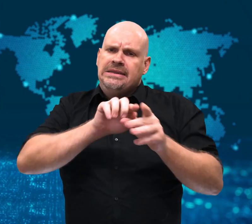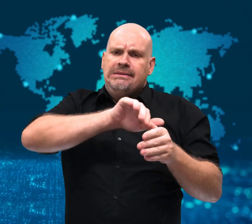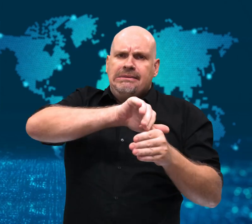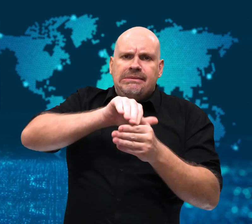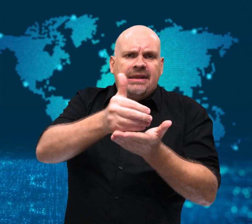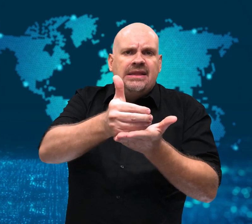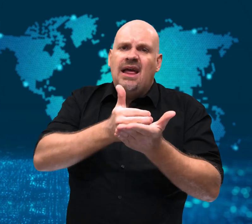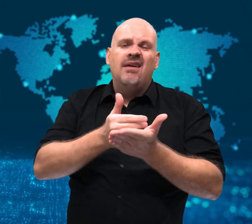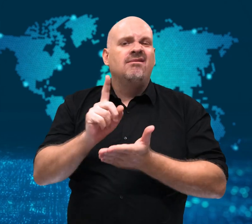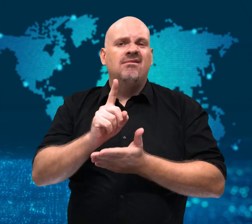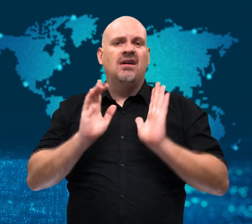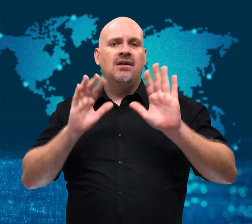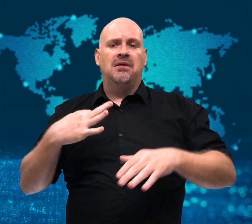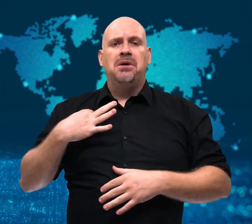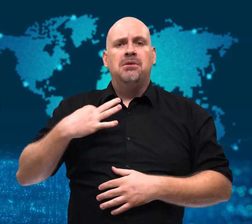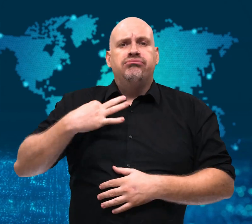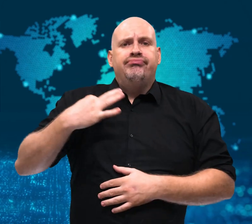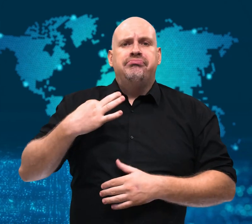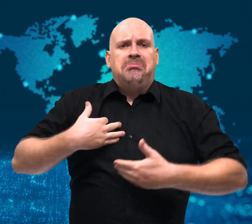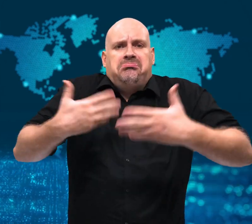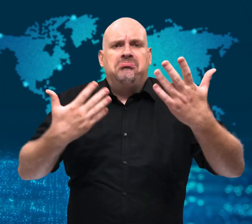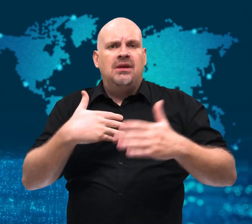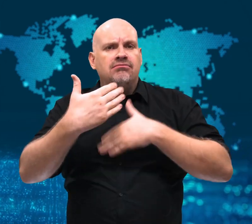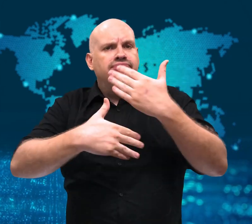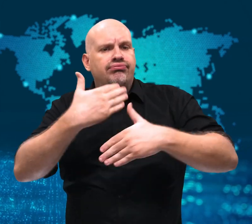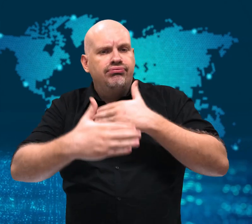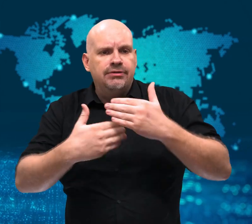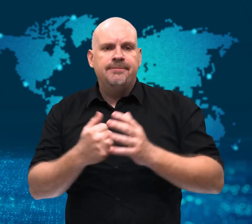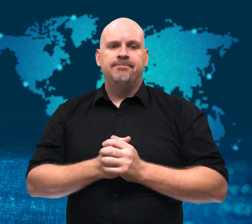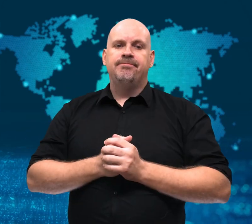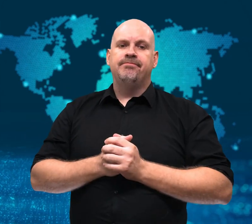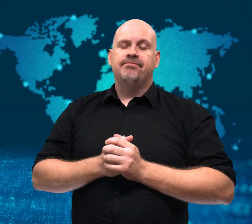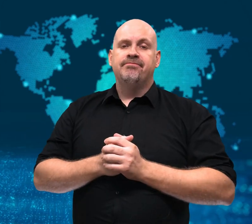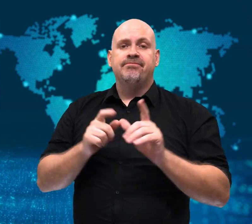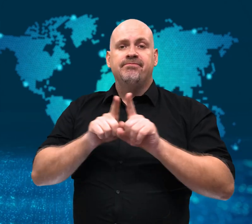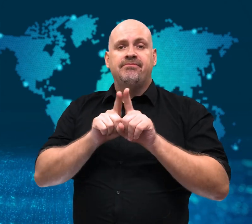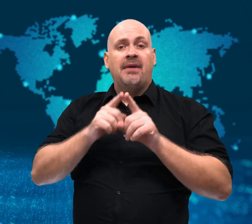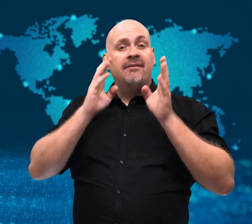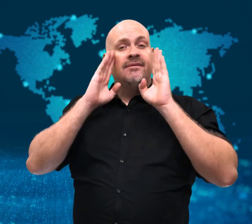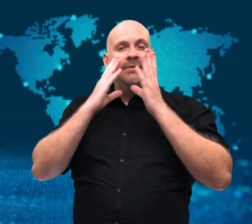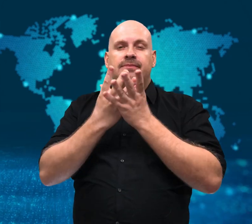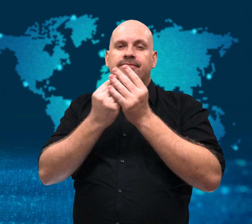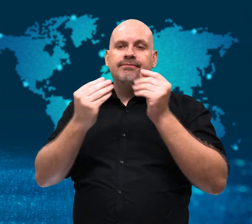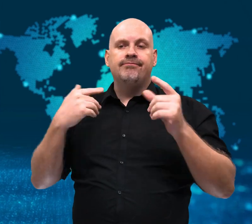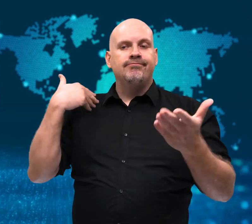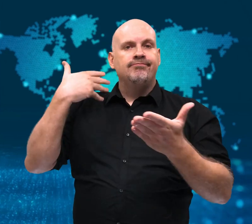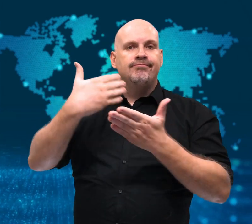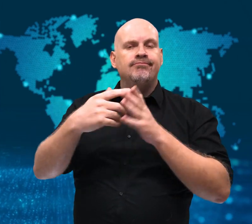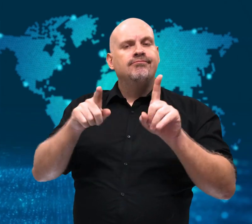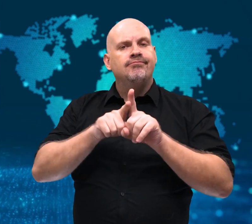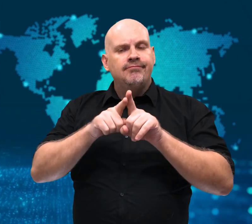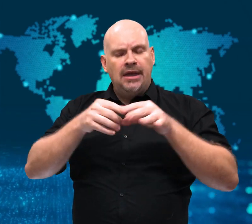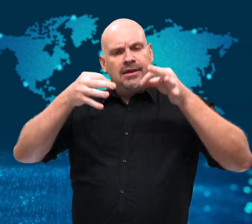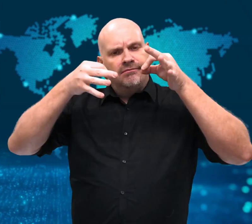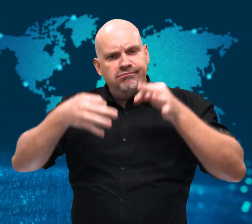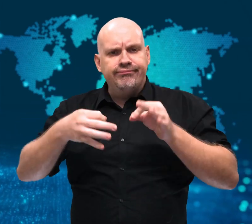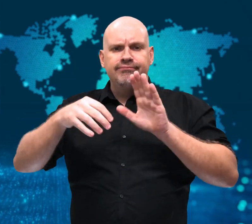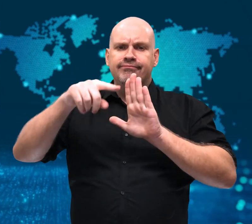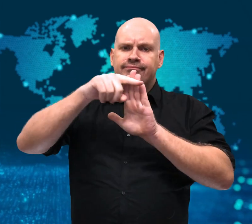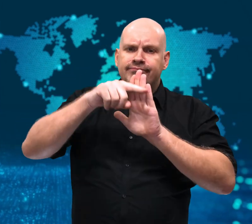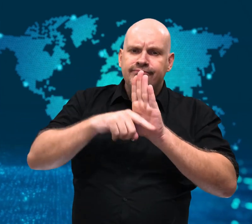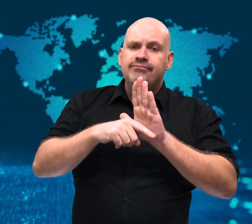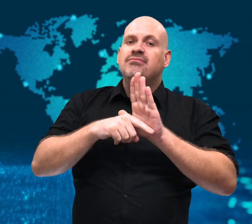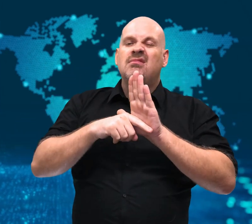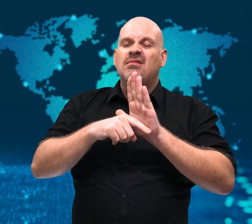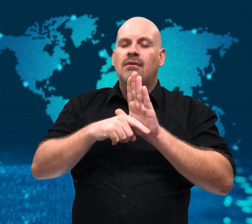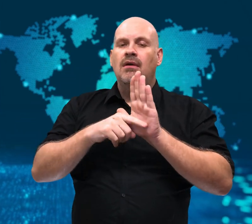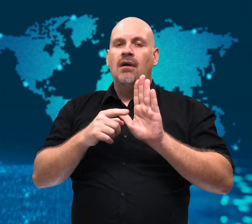the company consistently makes decisions in favor of its own